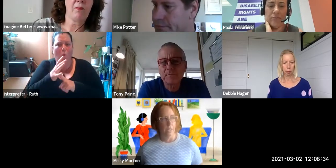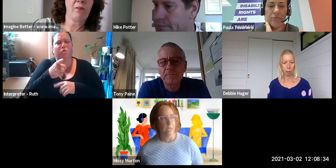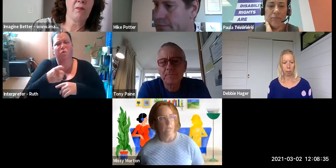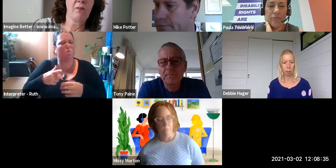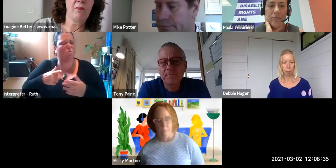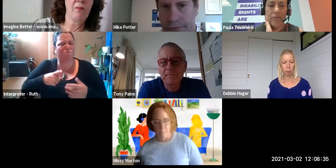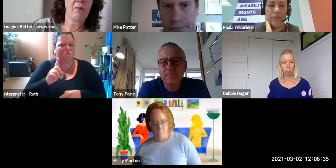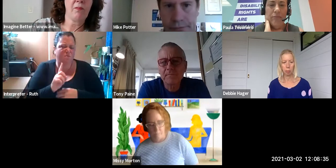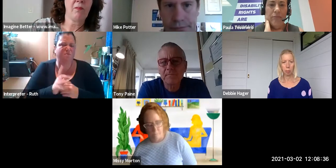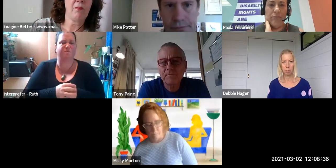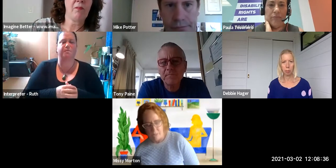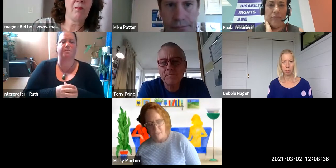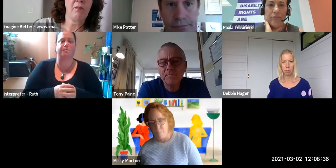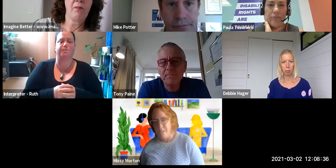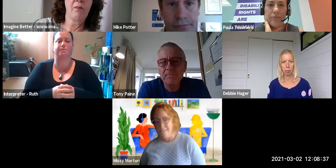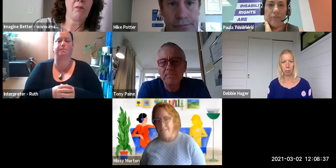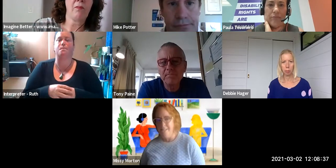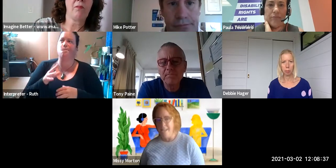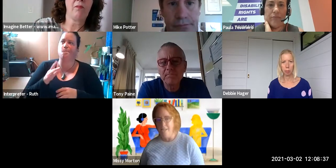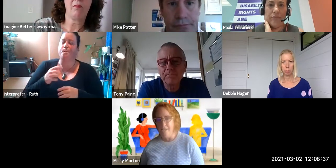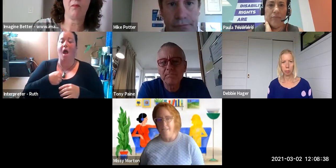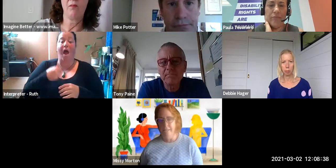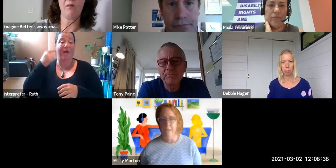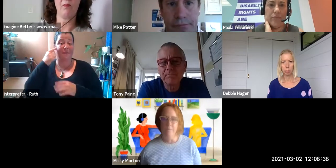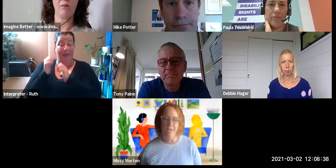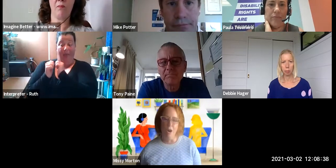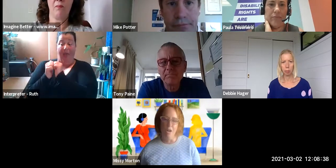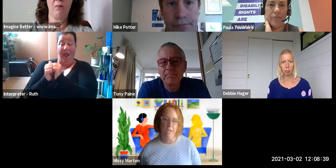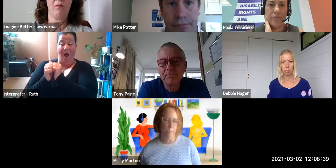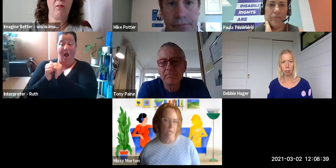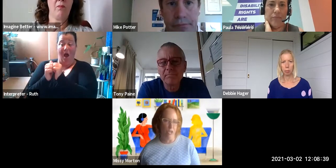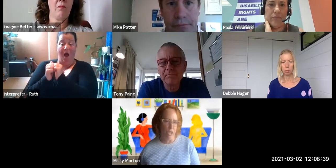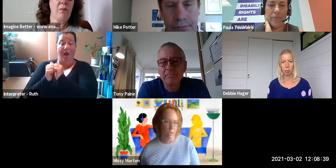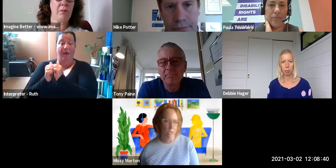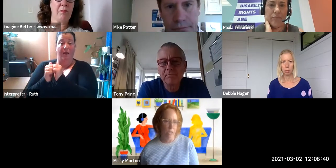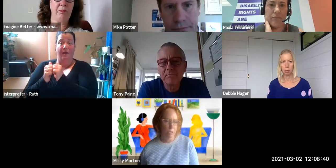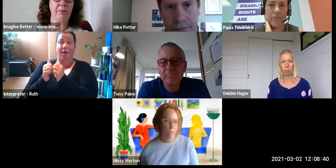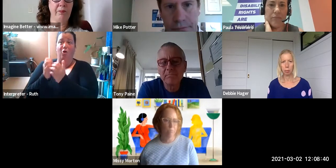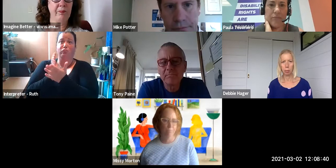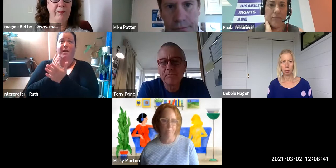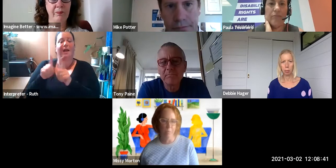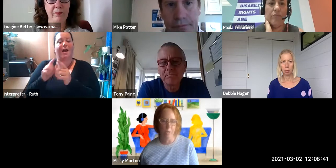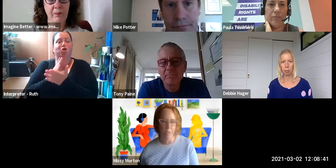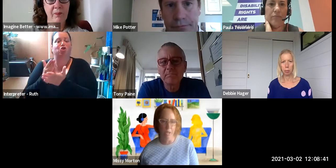[Missy Morton] I think being an ally, at heart, is about sharing the load whatever the load